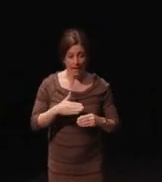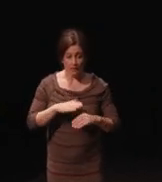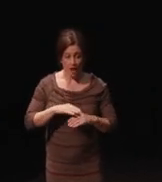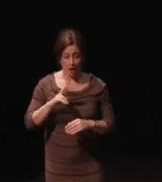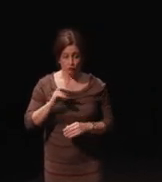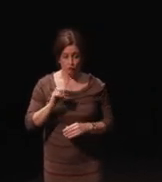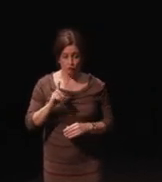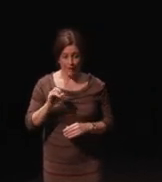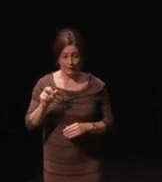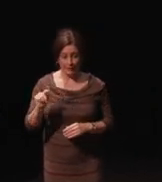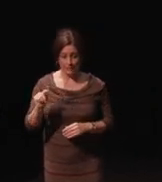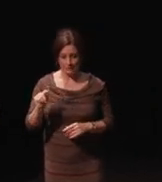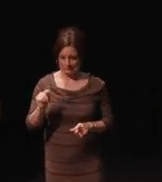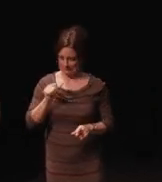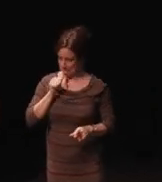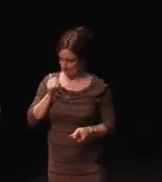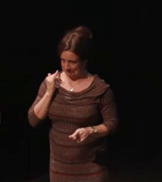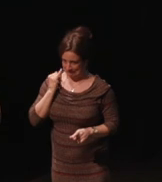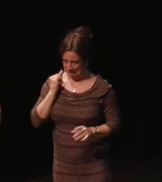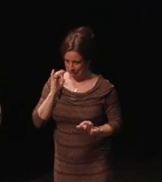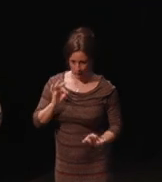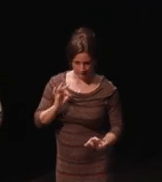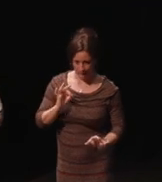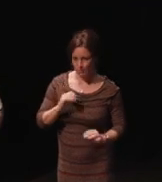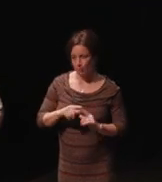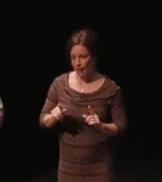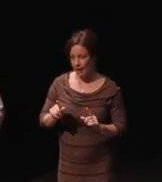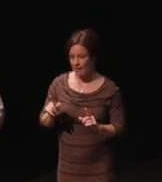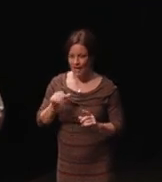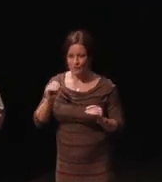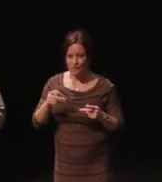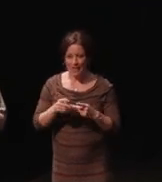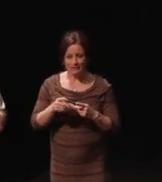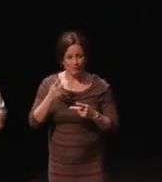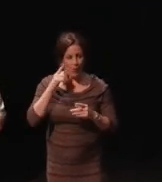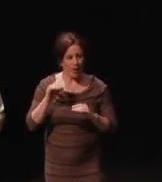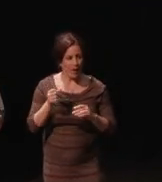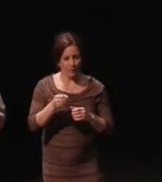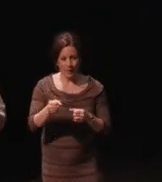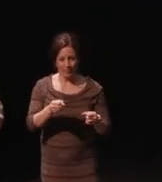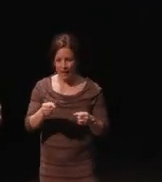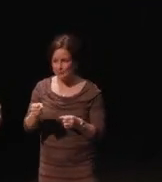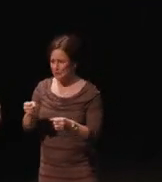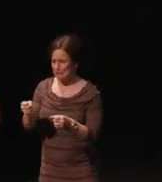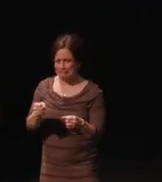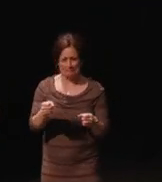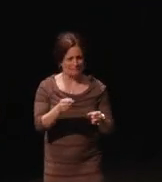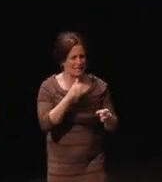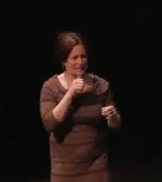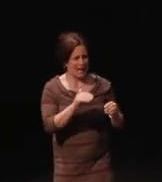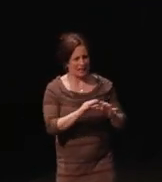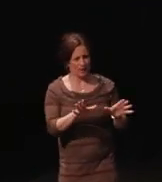which was not ideal but I had no place to put them. Which meant that they weren't really clear HTML and they were kind of a pain to